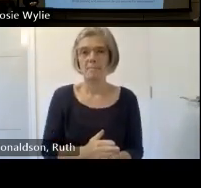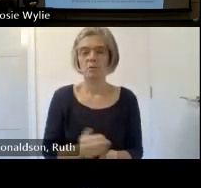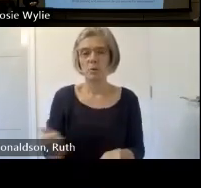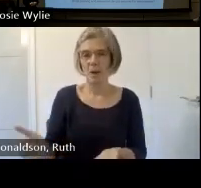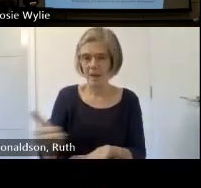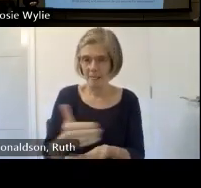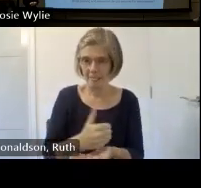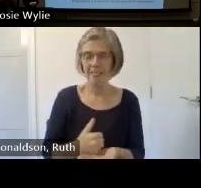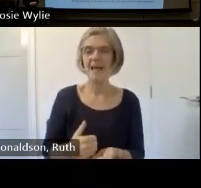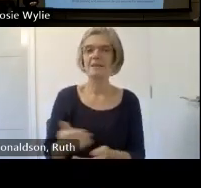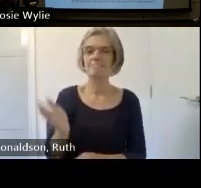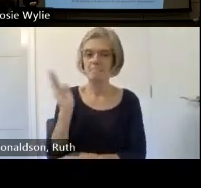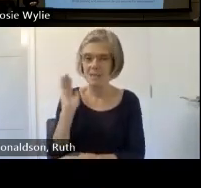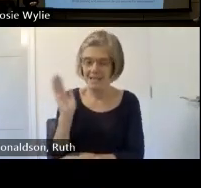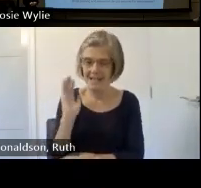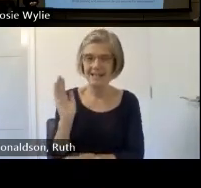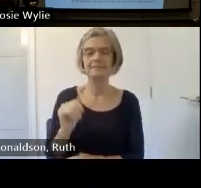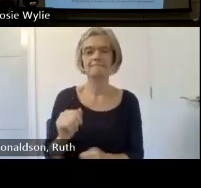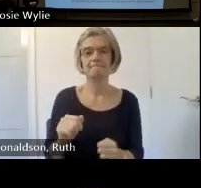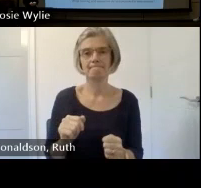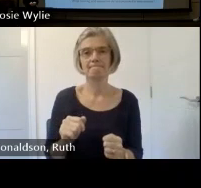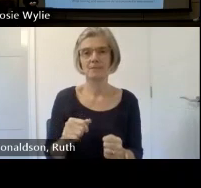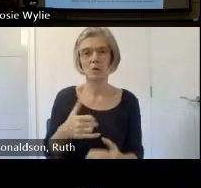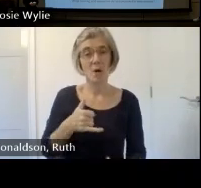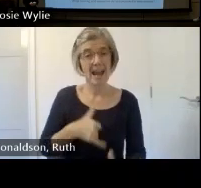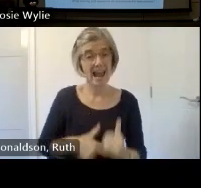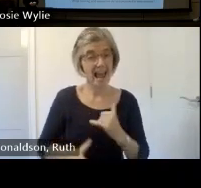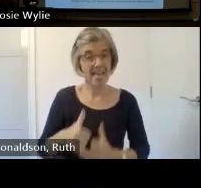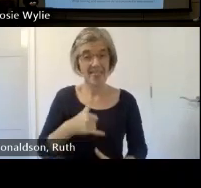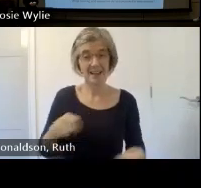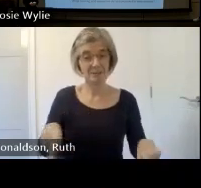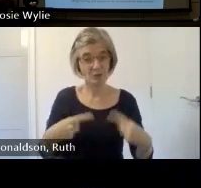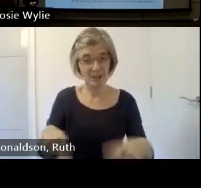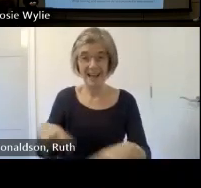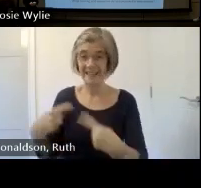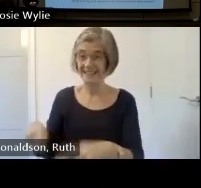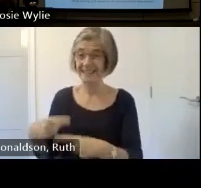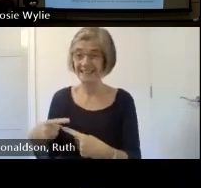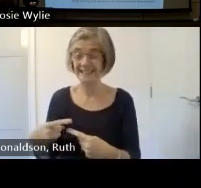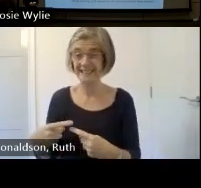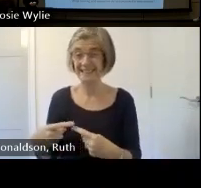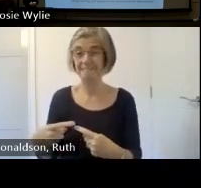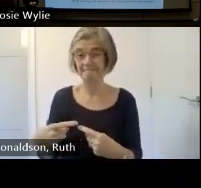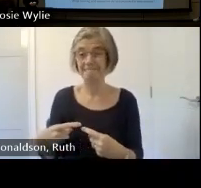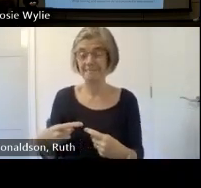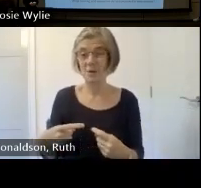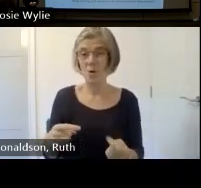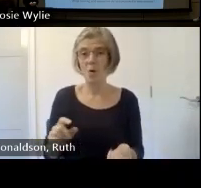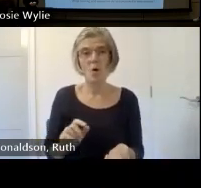presenting comes with those ethical challenges and I'm so glad to hear that you get that you really